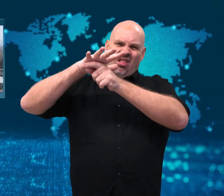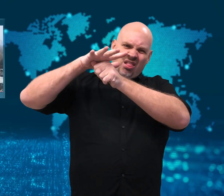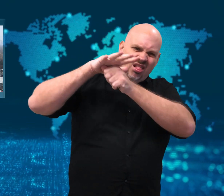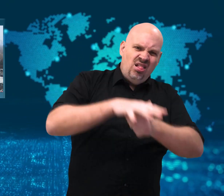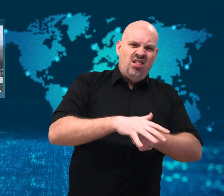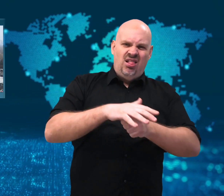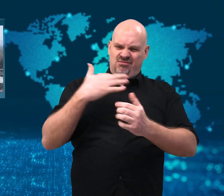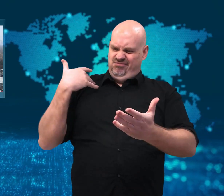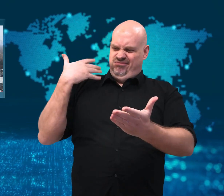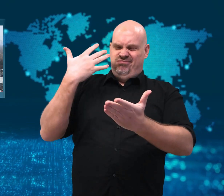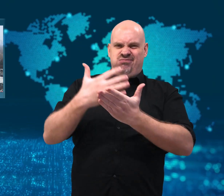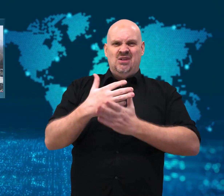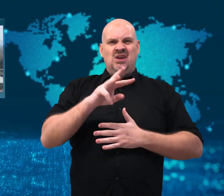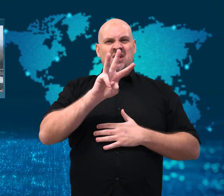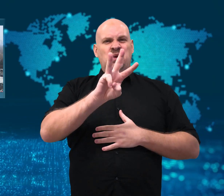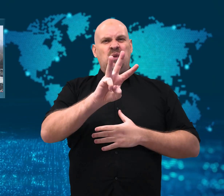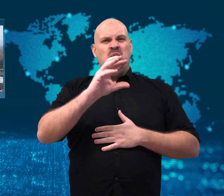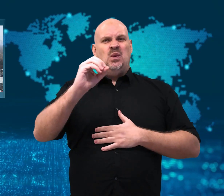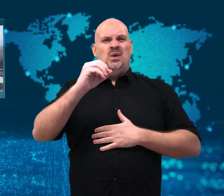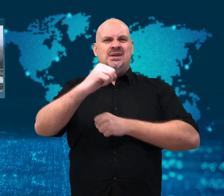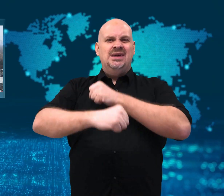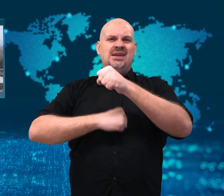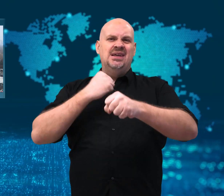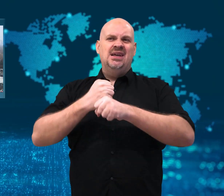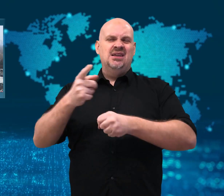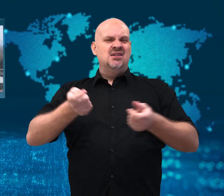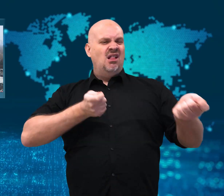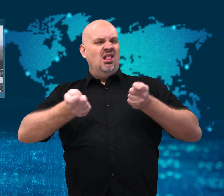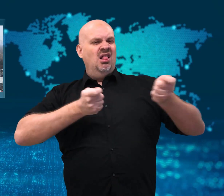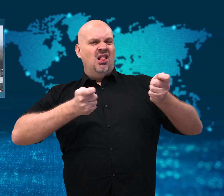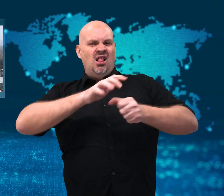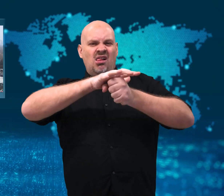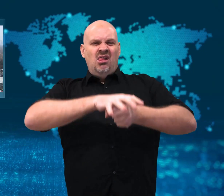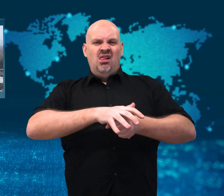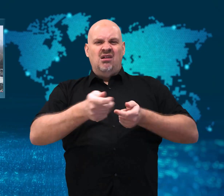protesters and security officials erupted.